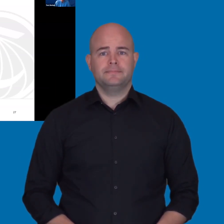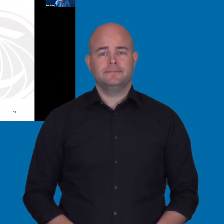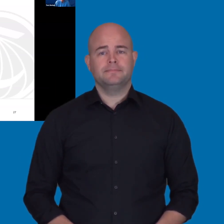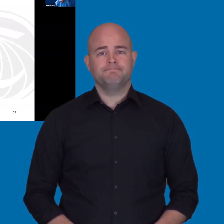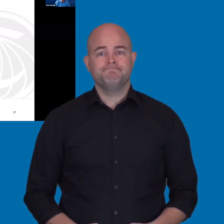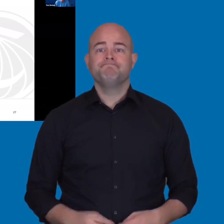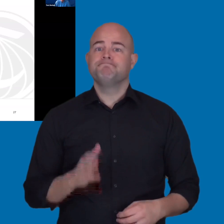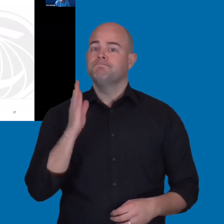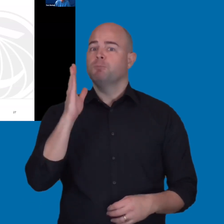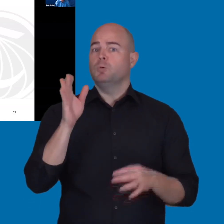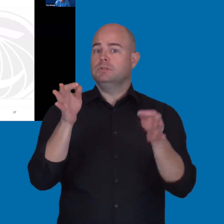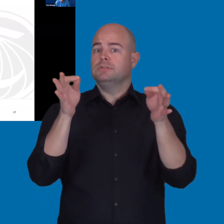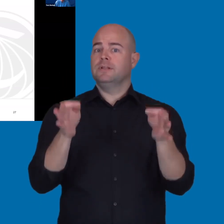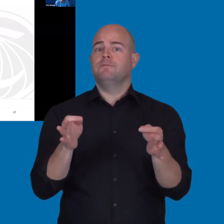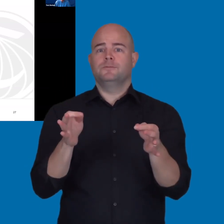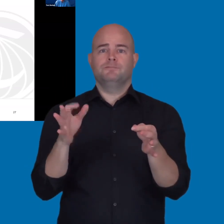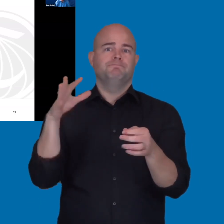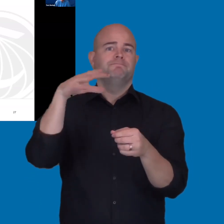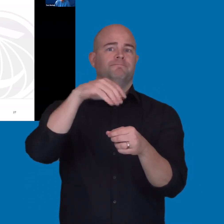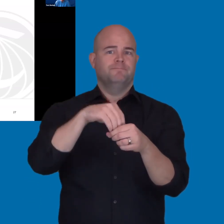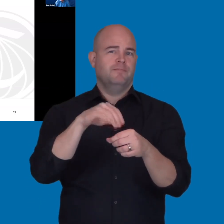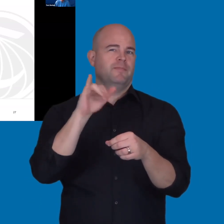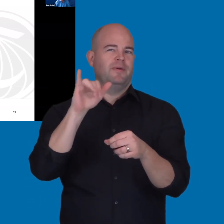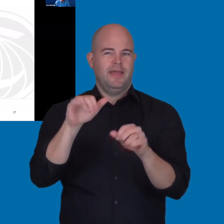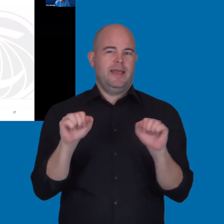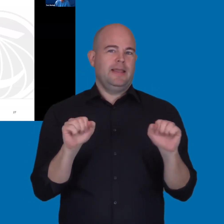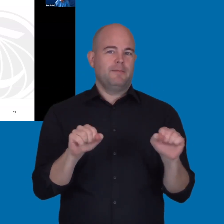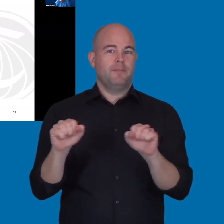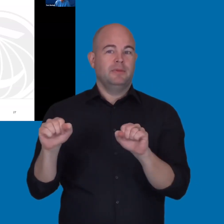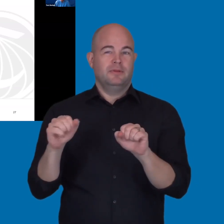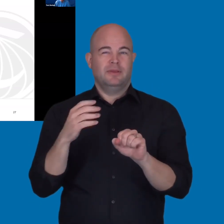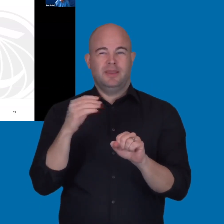that within our capability maturity model.